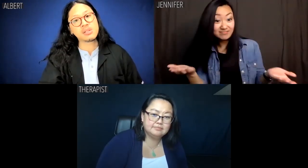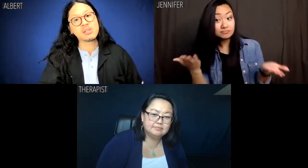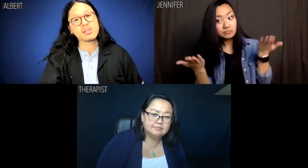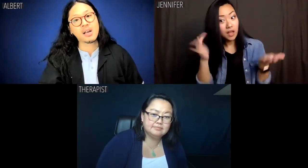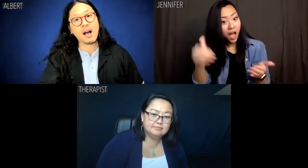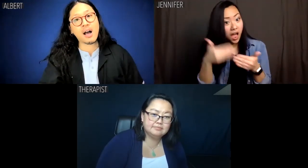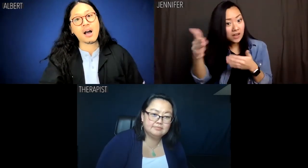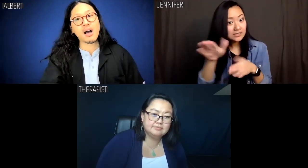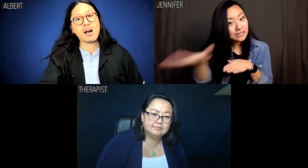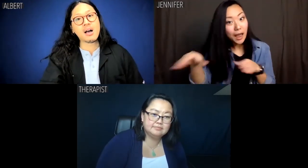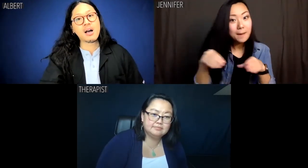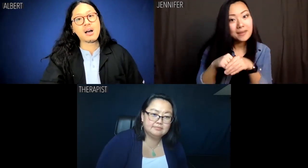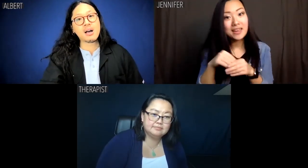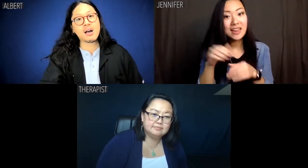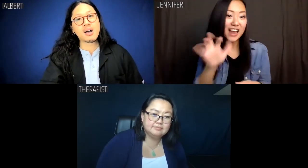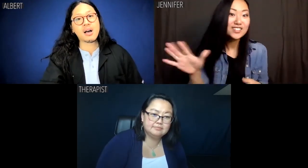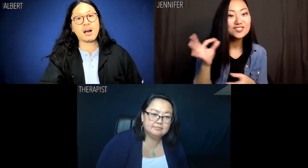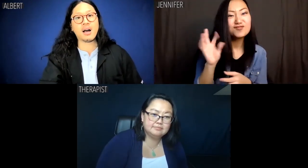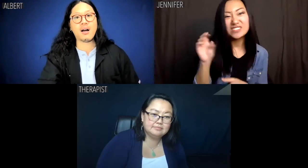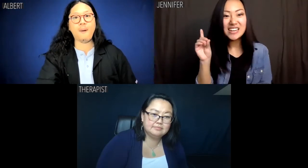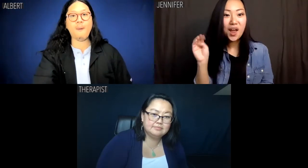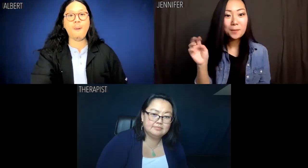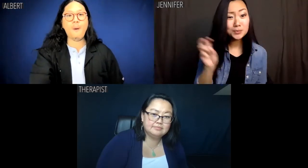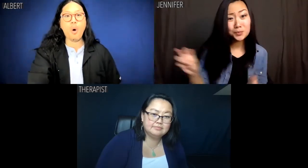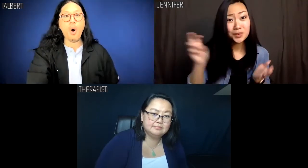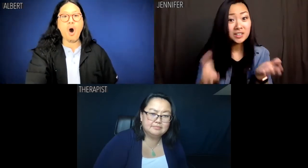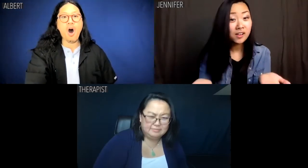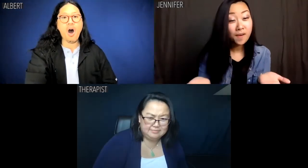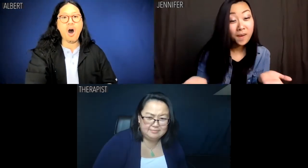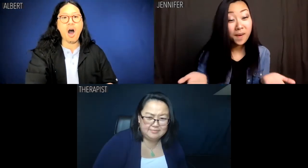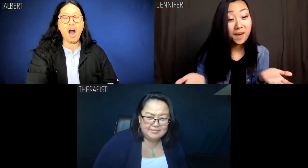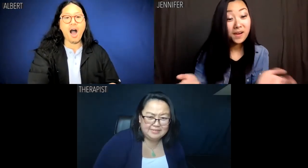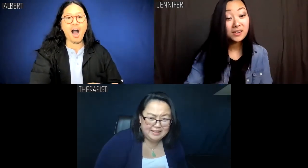Maybe that's the next stop on the Asian Freedom Tour.